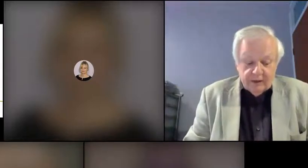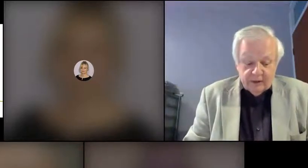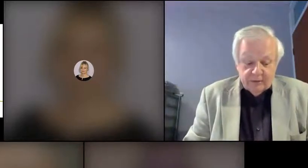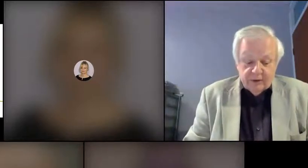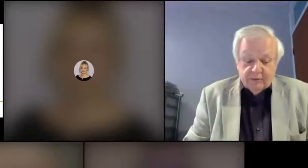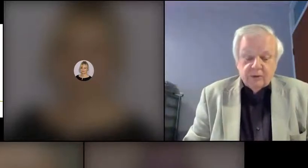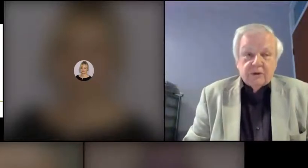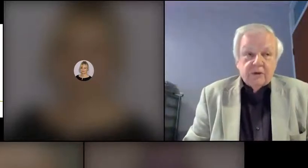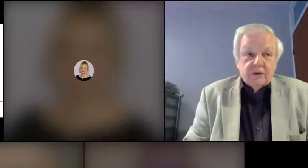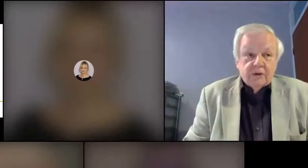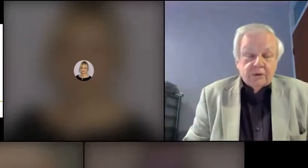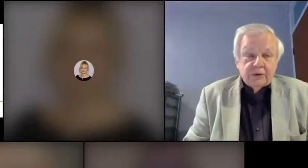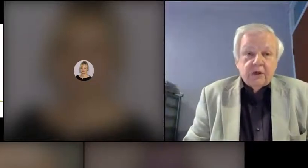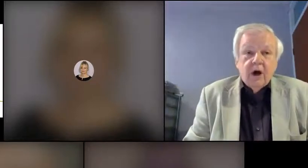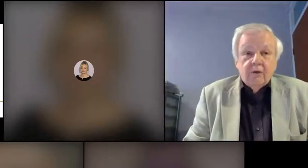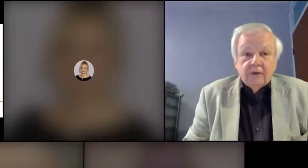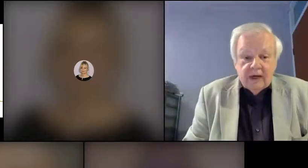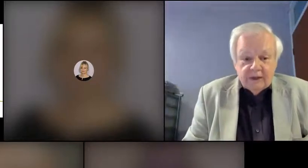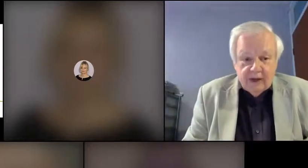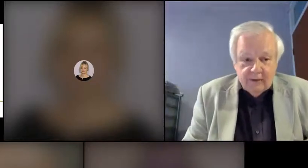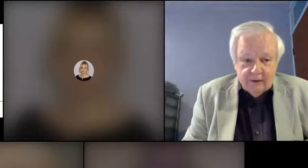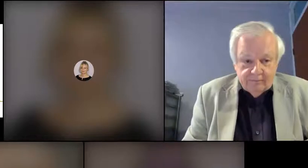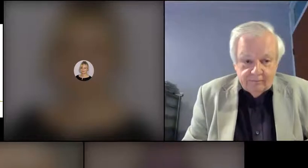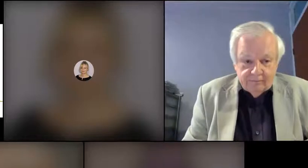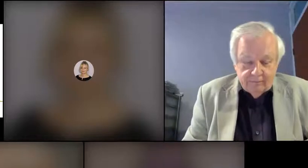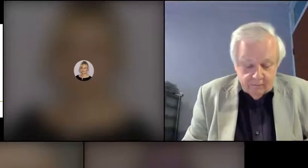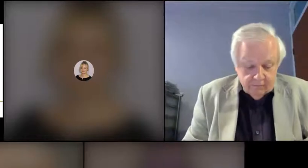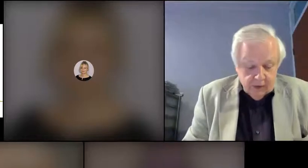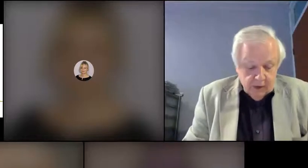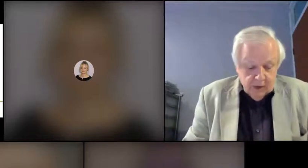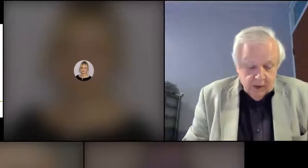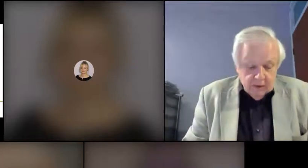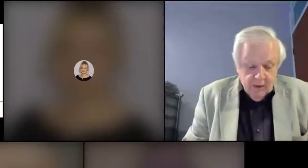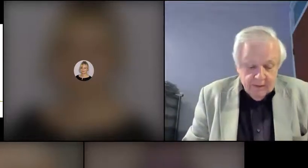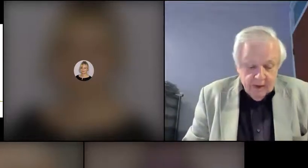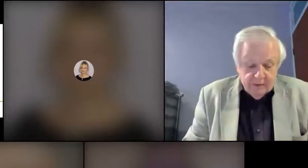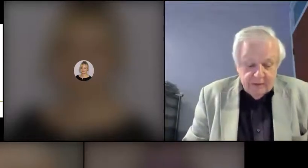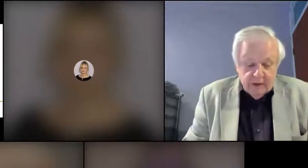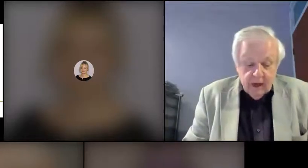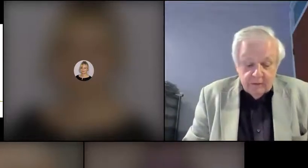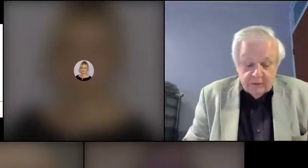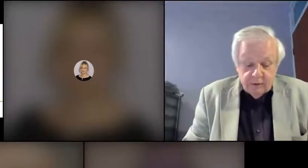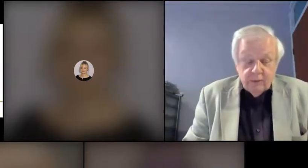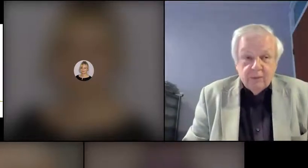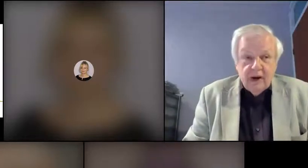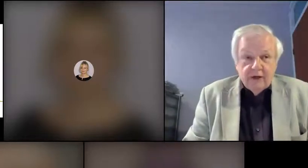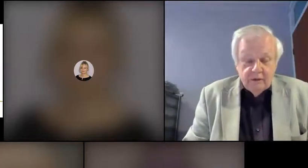as possible during the course of the next hour. The webinar is being hosted with brand new